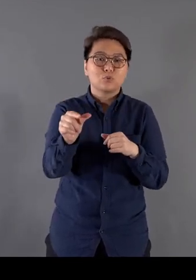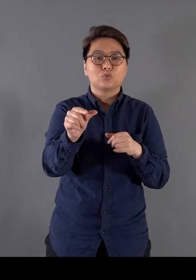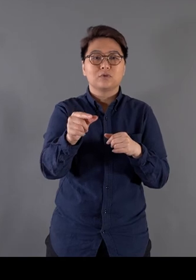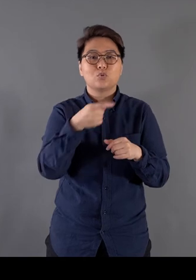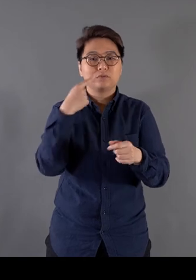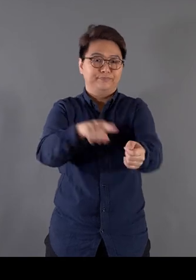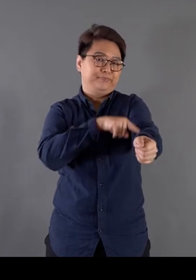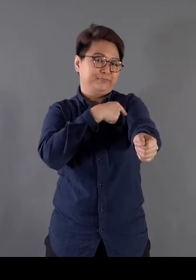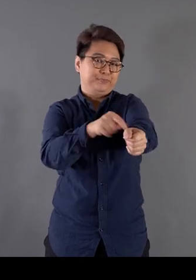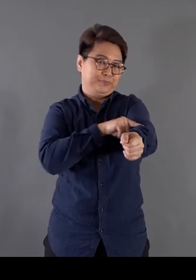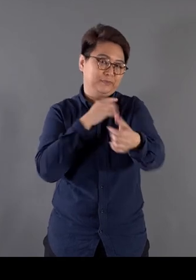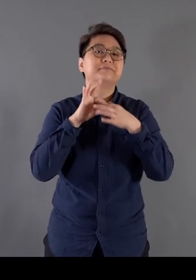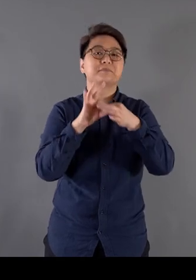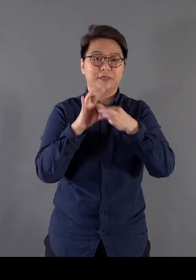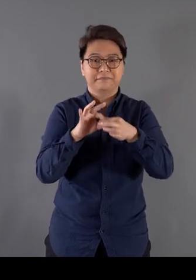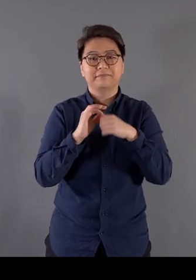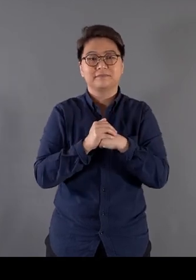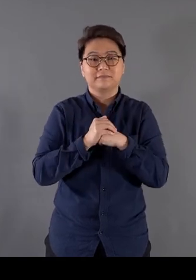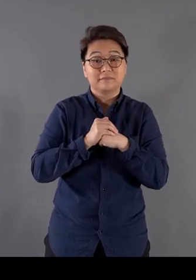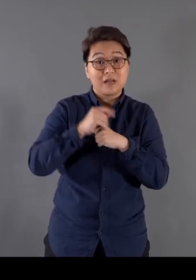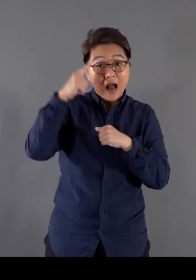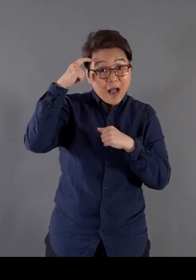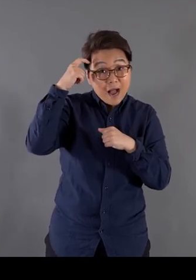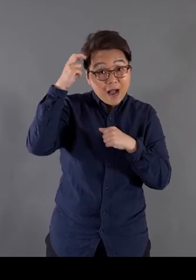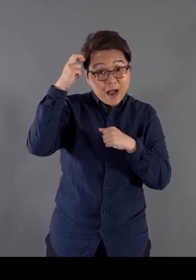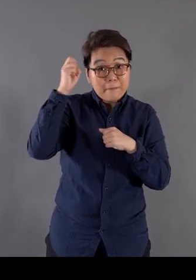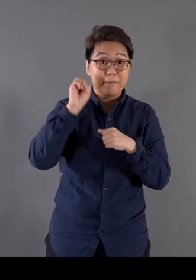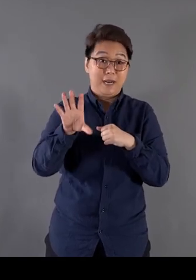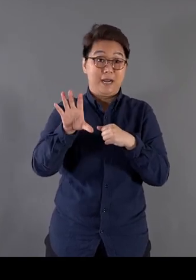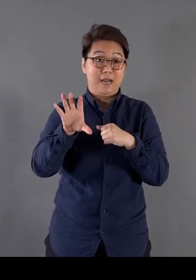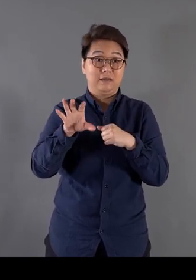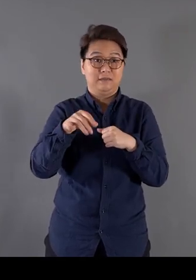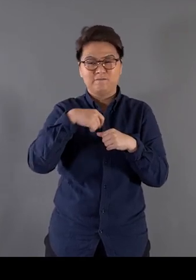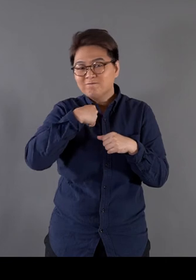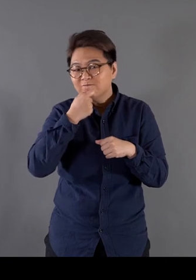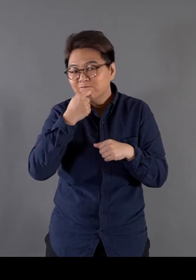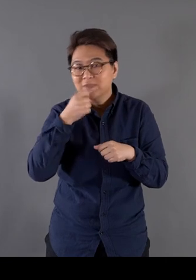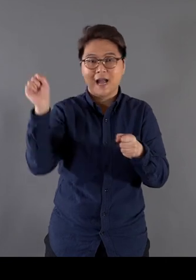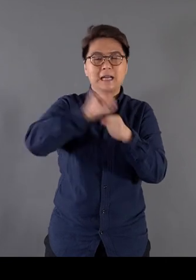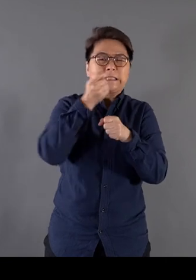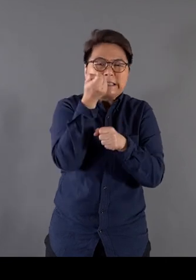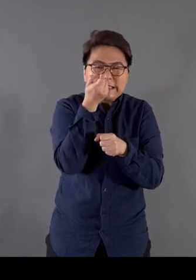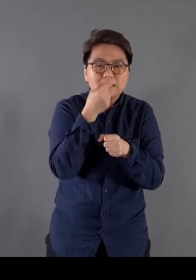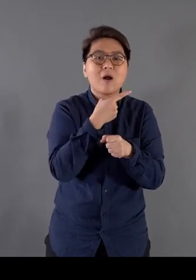related to bloodlines I like to add in a little colour amongst the black and white